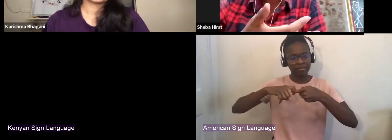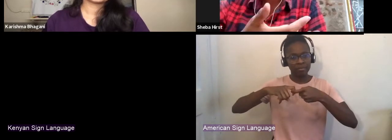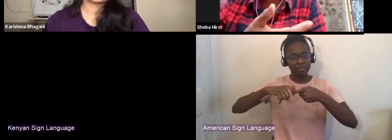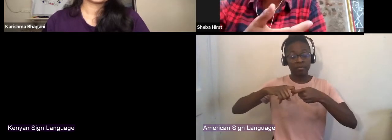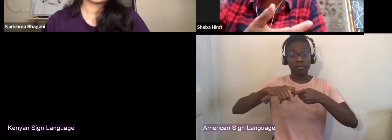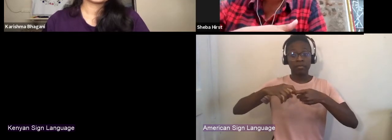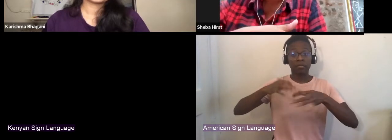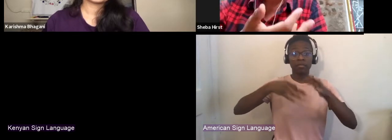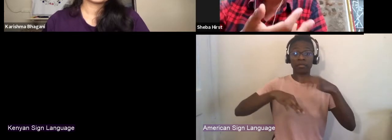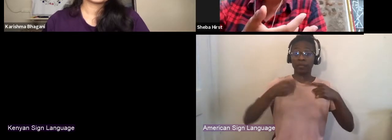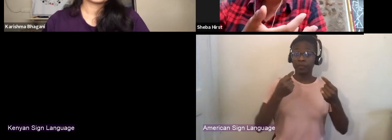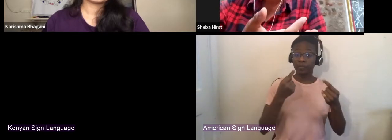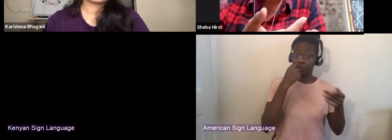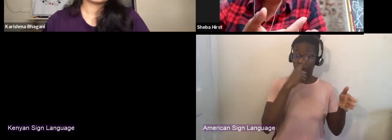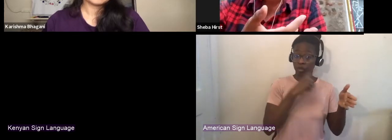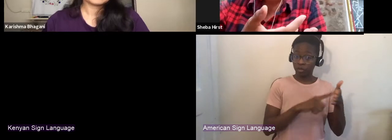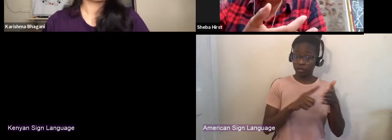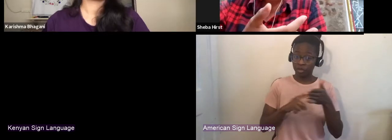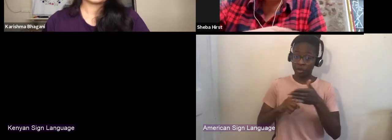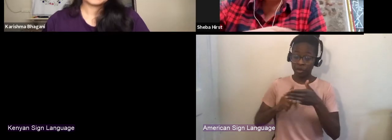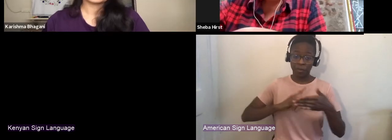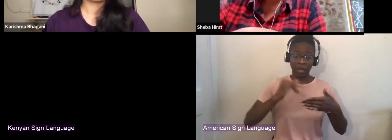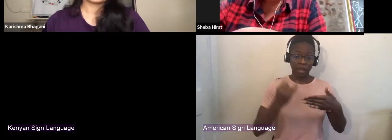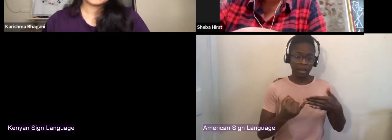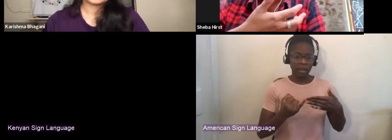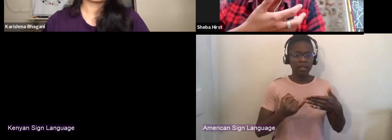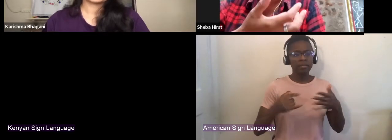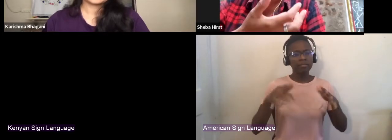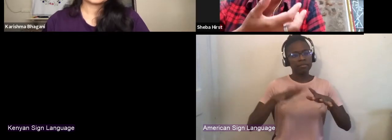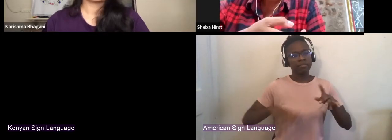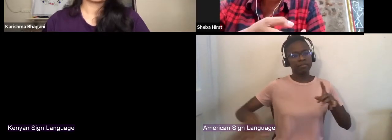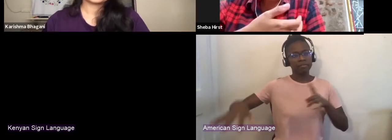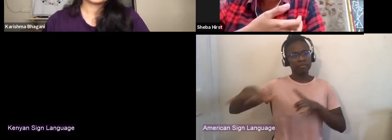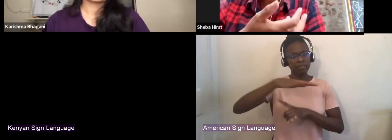to basically map the space and to begin to like dig into understanding what the challenges are